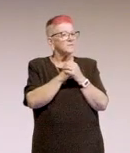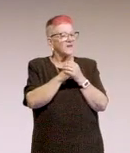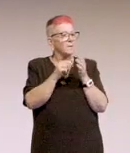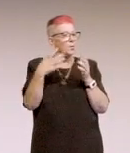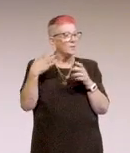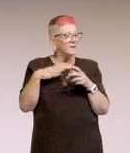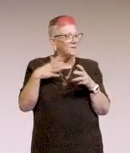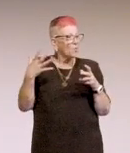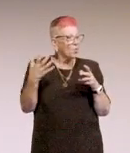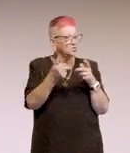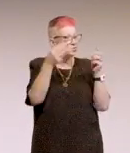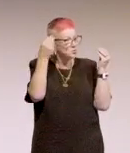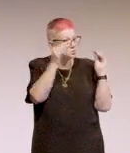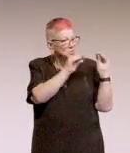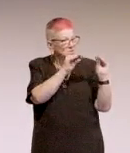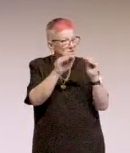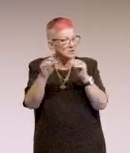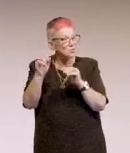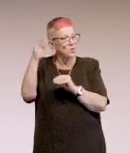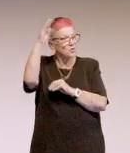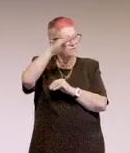They need to want to teach what they've learnt,